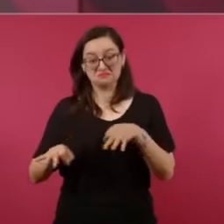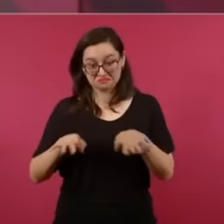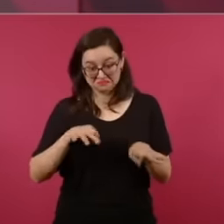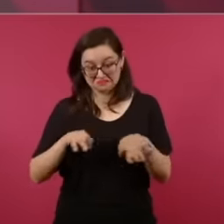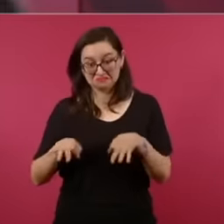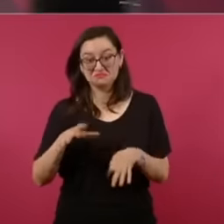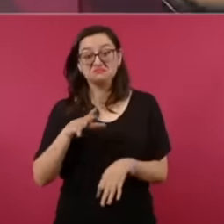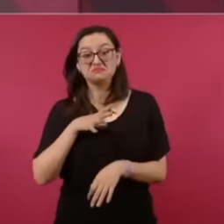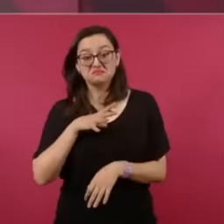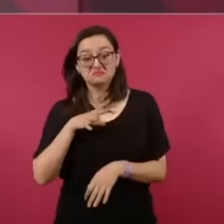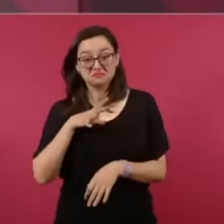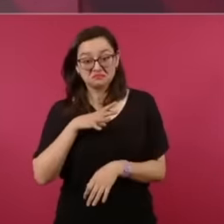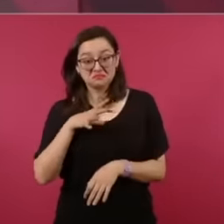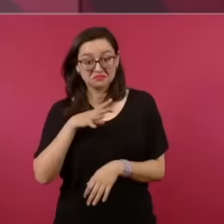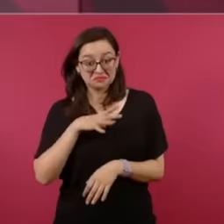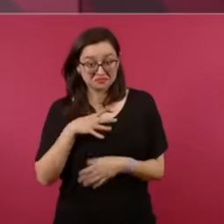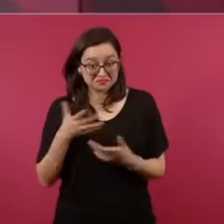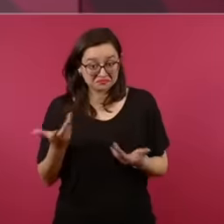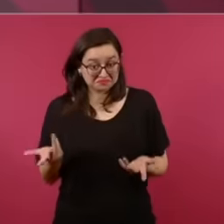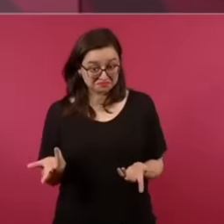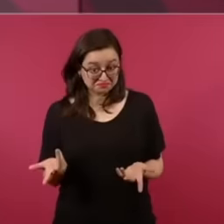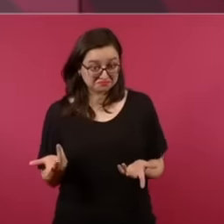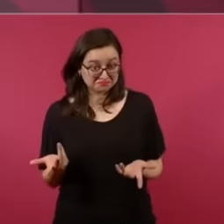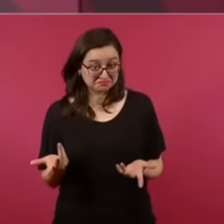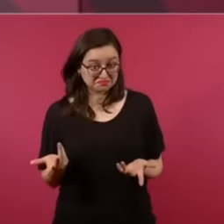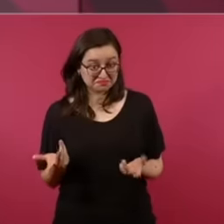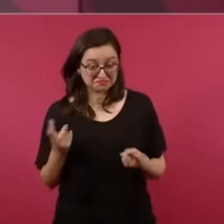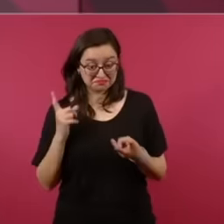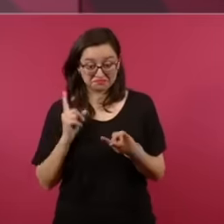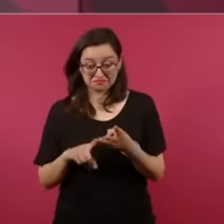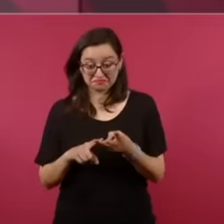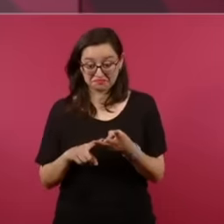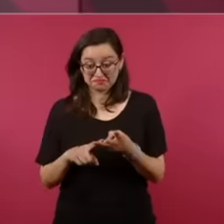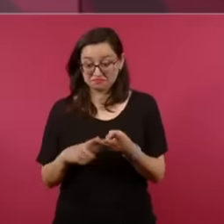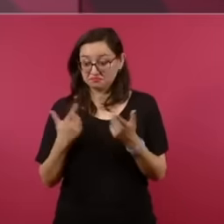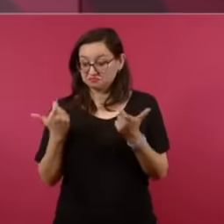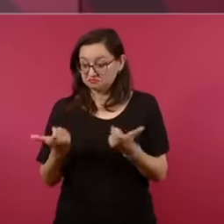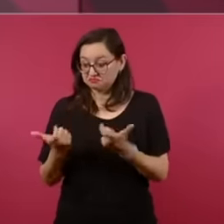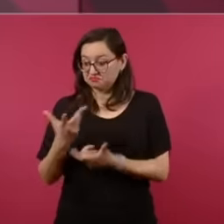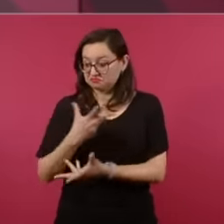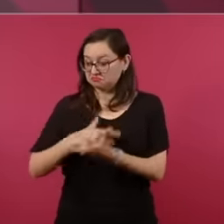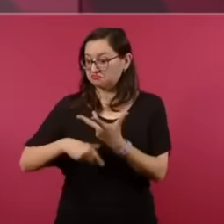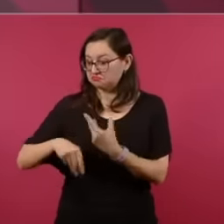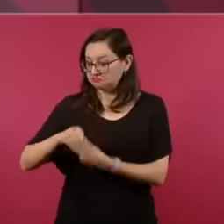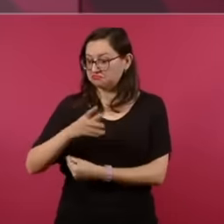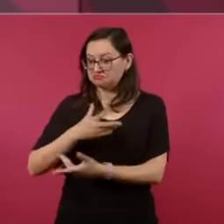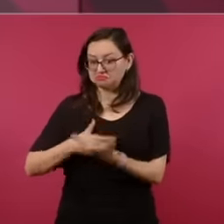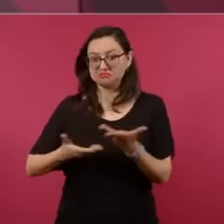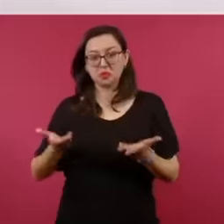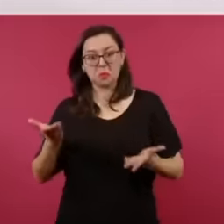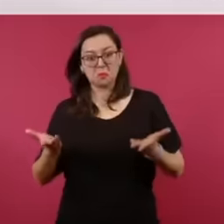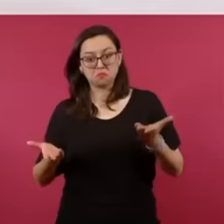like it hasn't happened in a long time yes we have economic stability yes foreign investment is coming